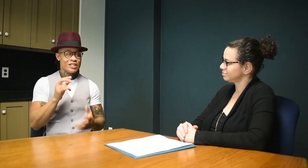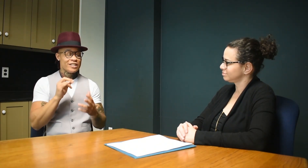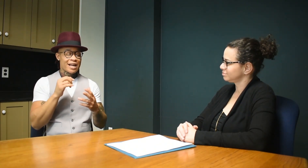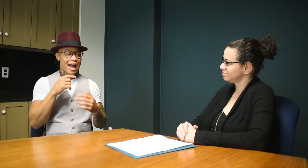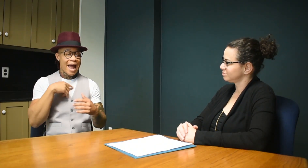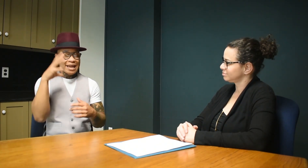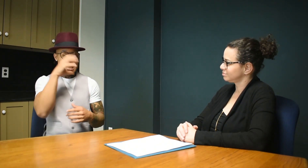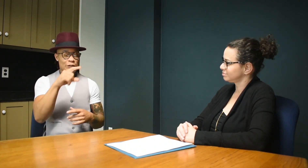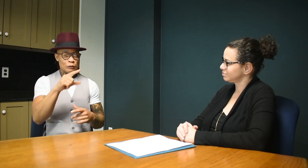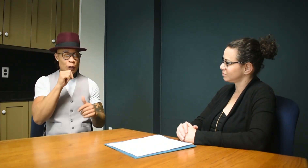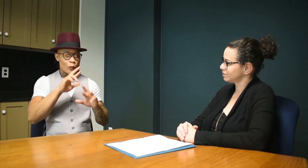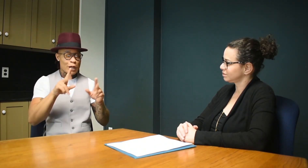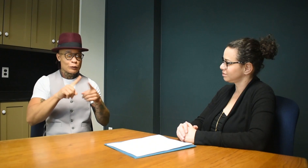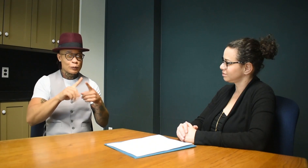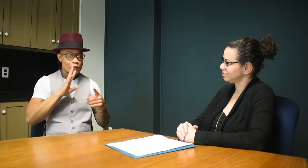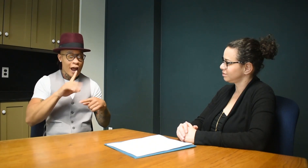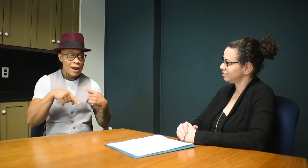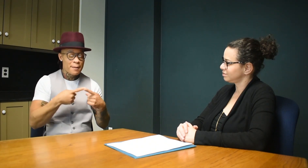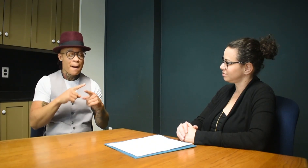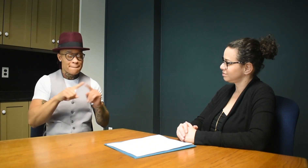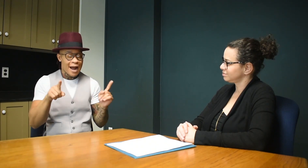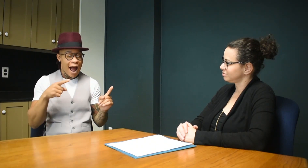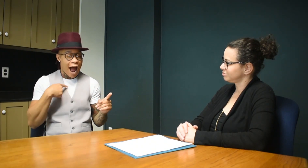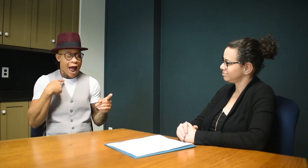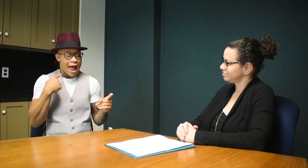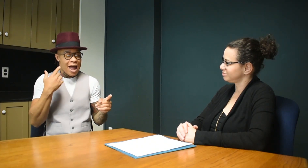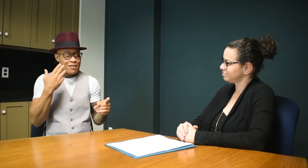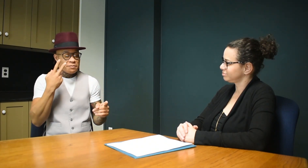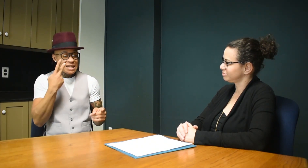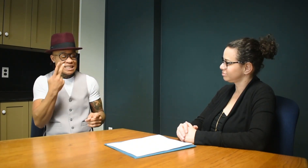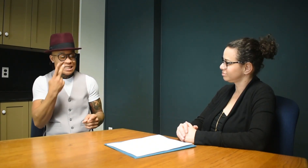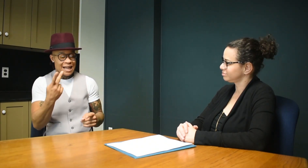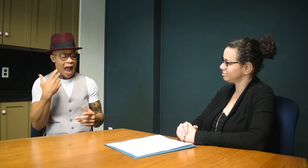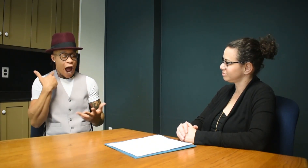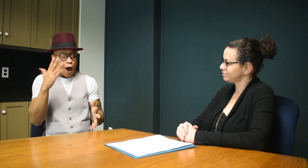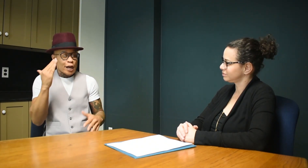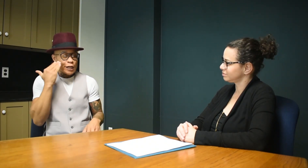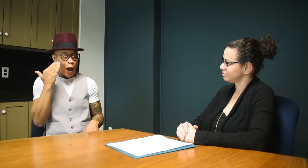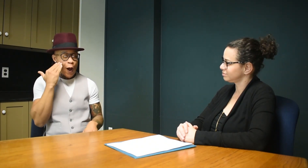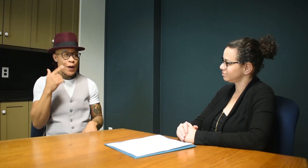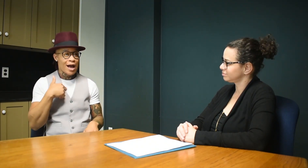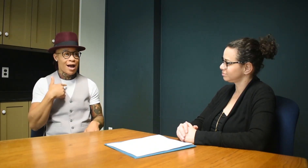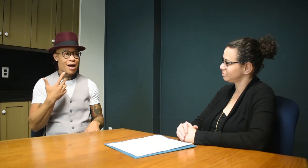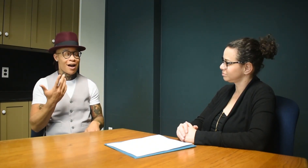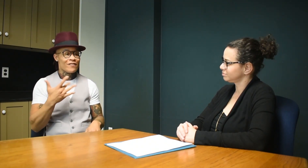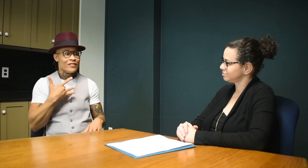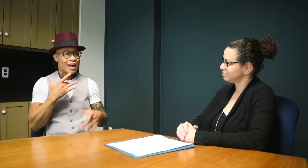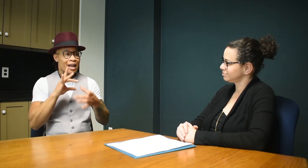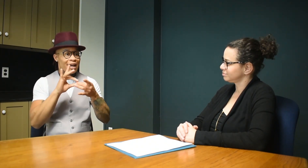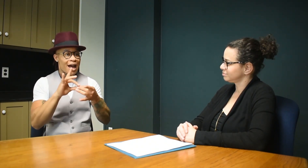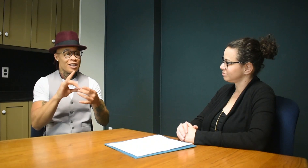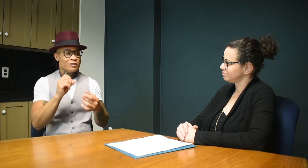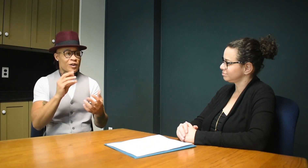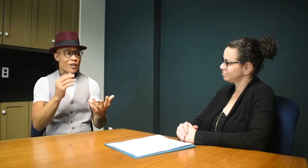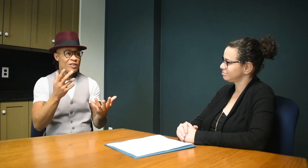"I guess you weren't ready to talk about it but I've been observing you..." I felt such a connection with her.